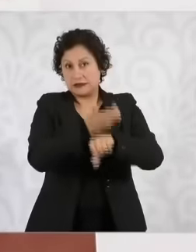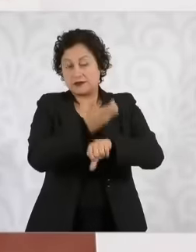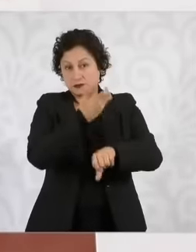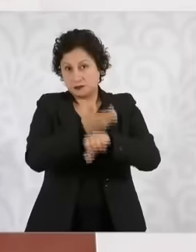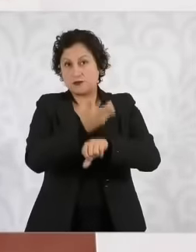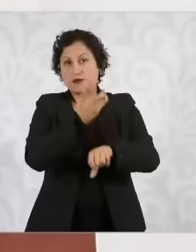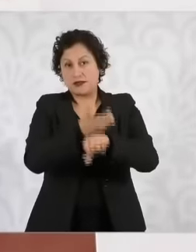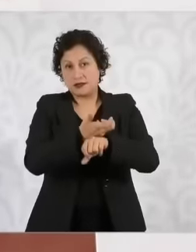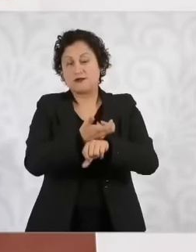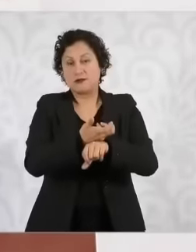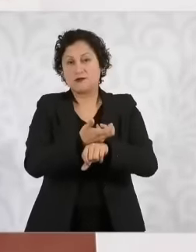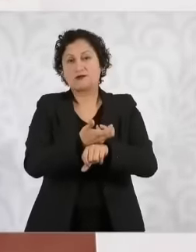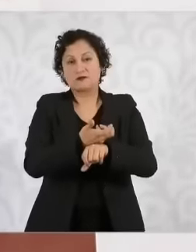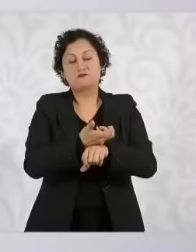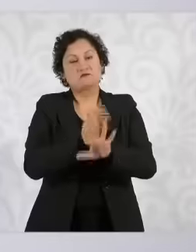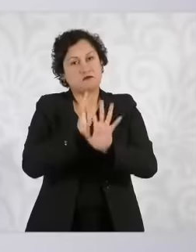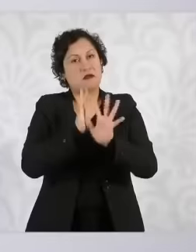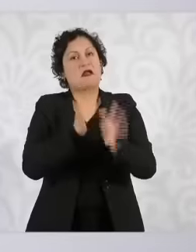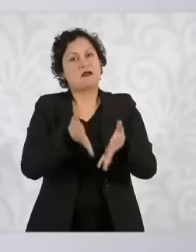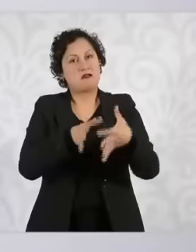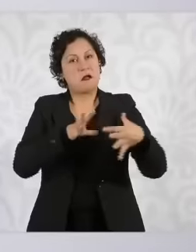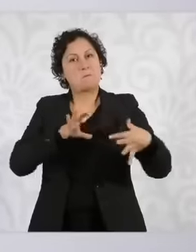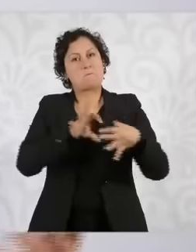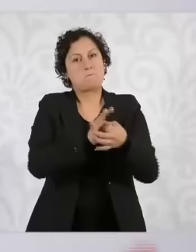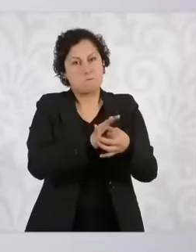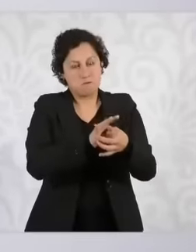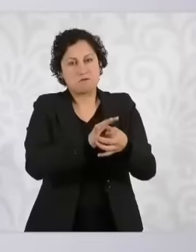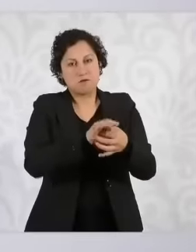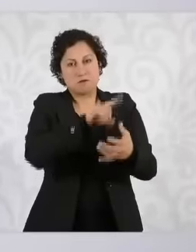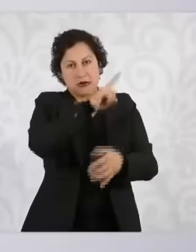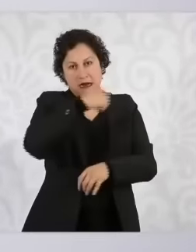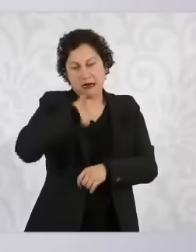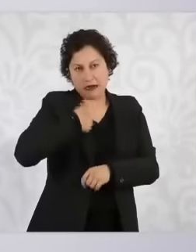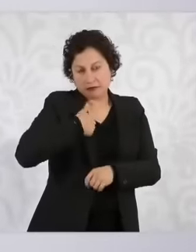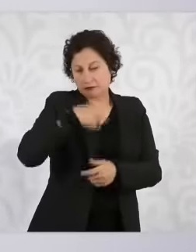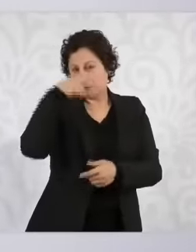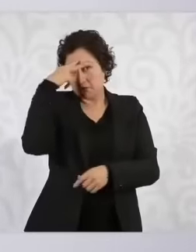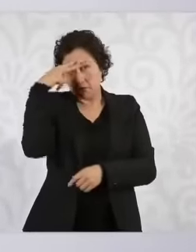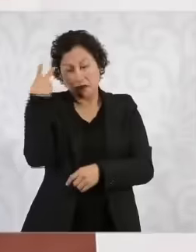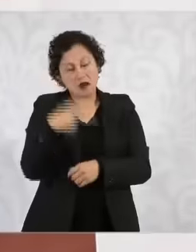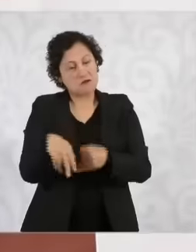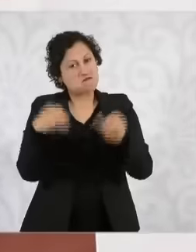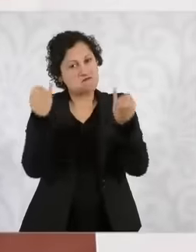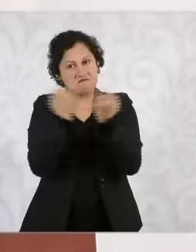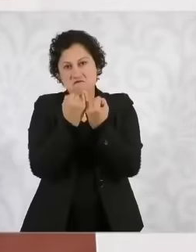main trading partner and Mexico also has a lot of interrelation with the economy of the